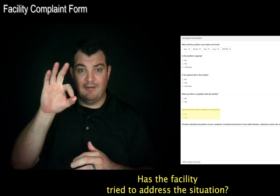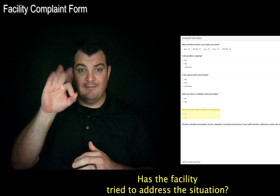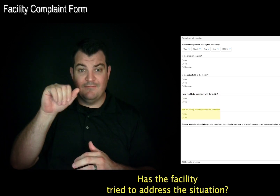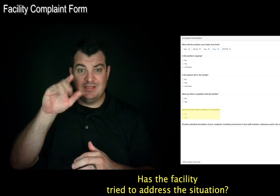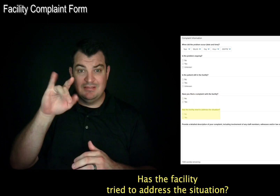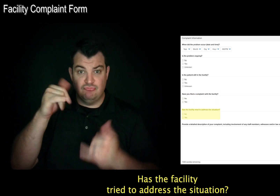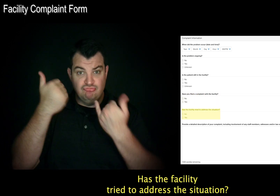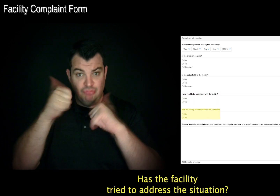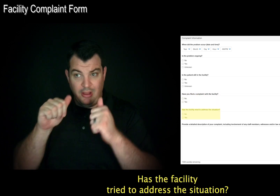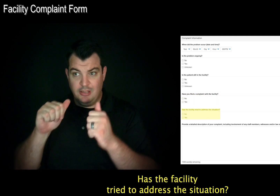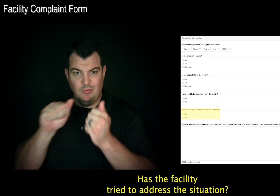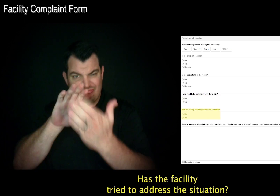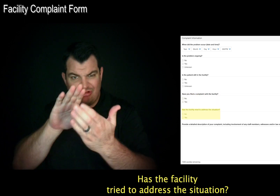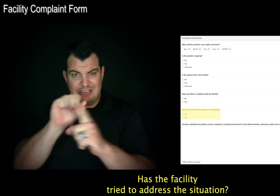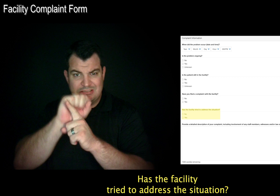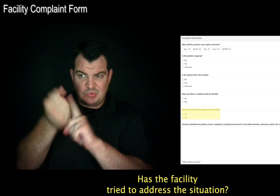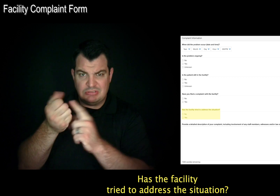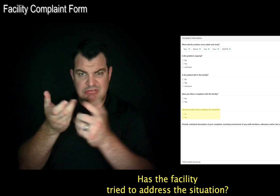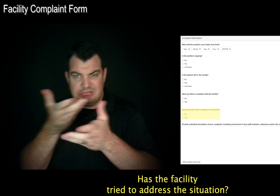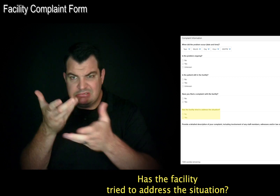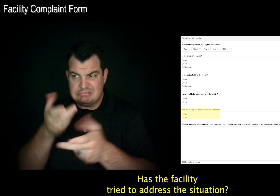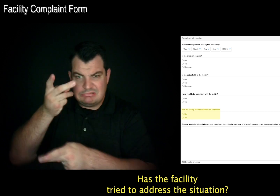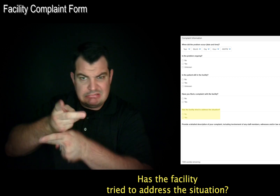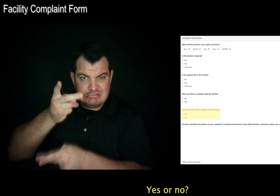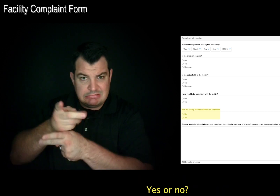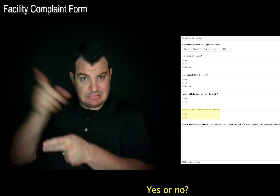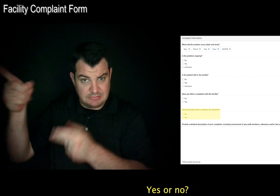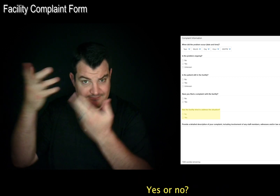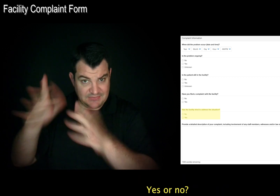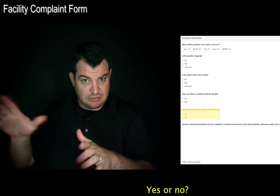Has the facility tried to address the situation? Yes or no?